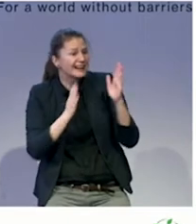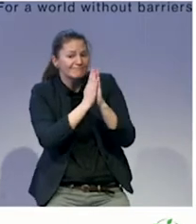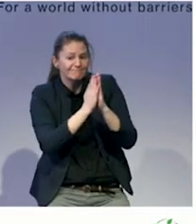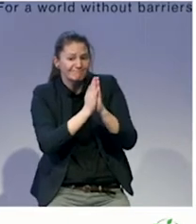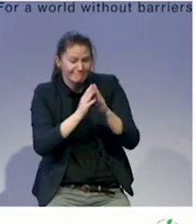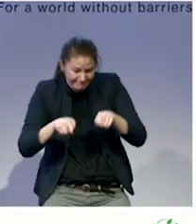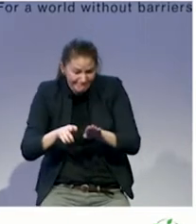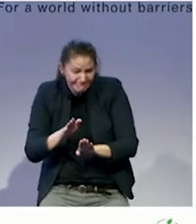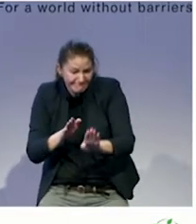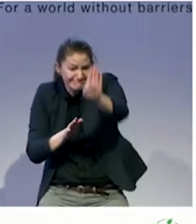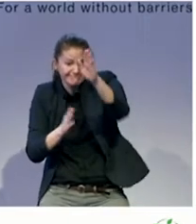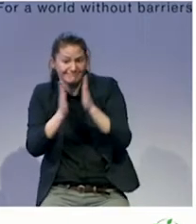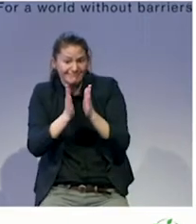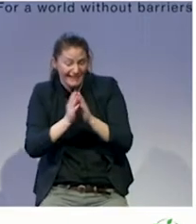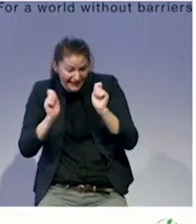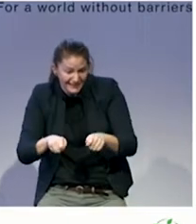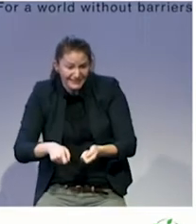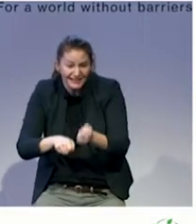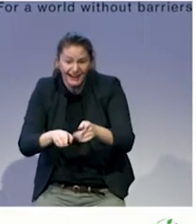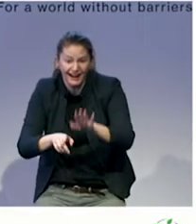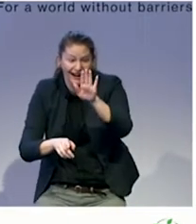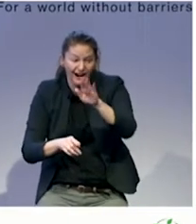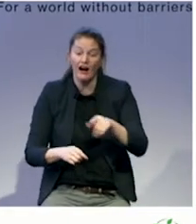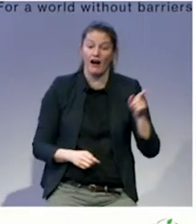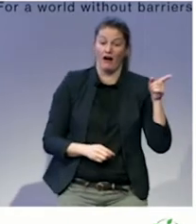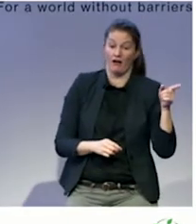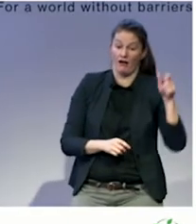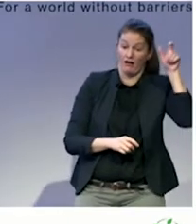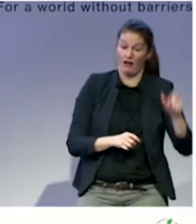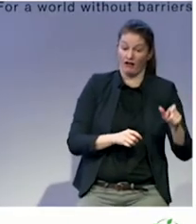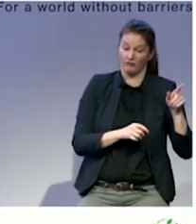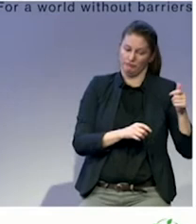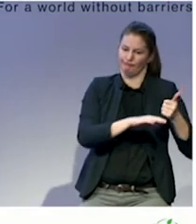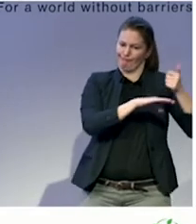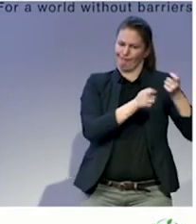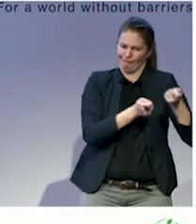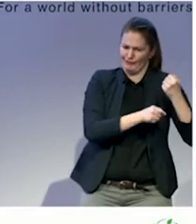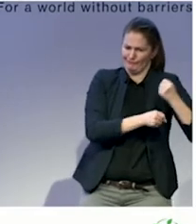The custodian says: "All these other kids are waiting to use the stairs.